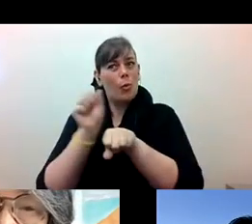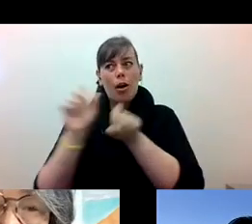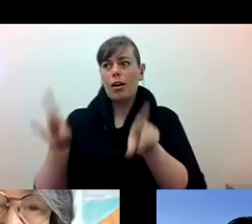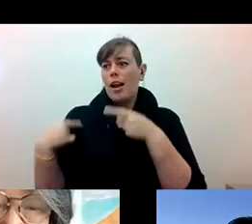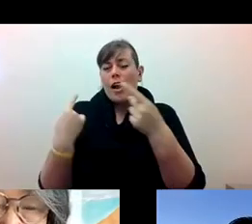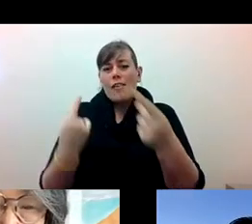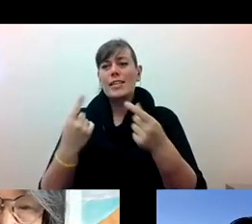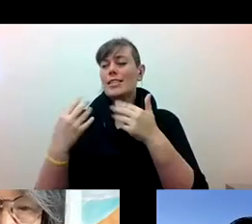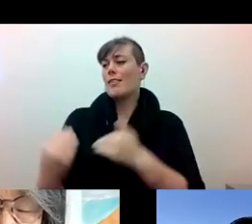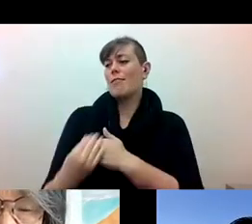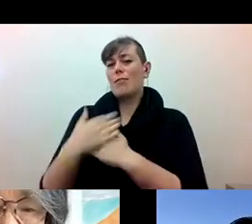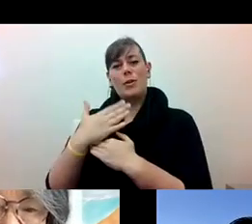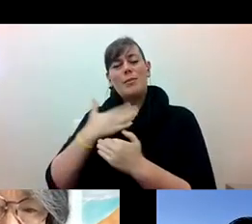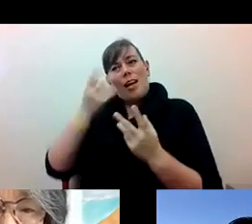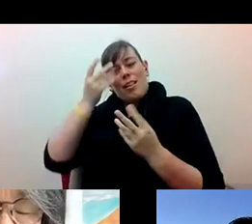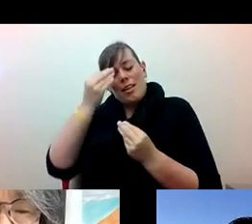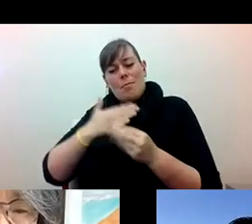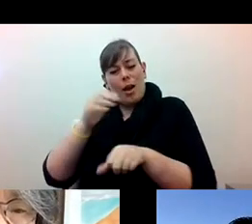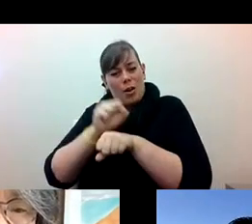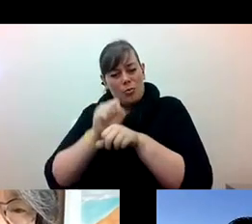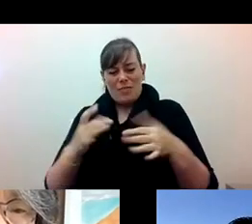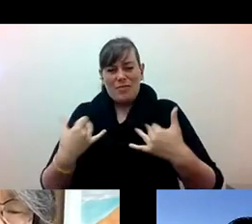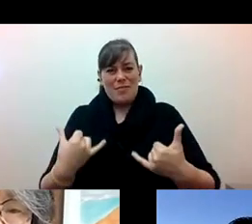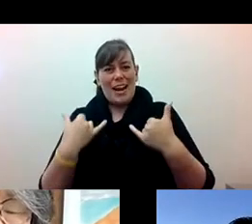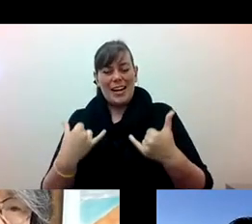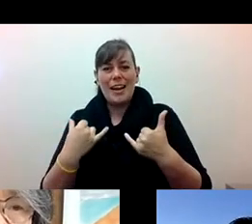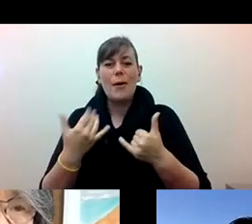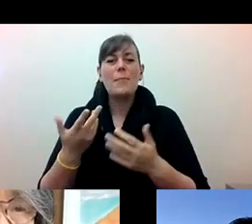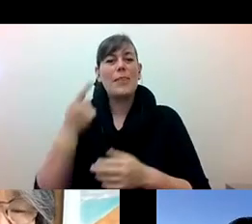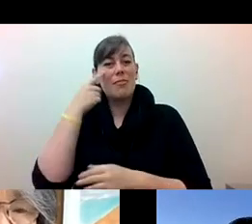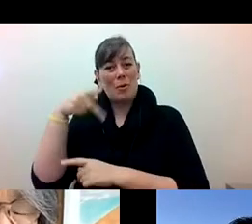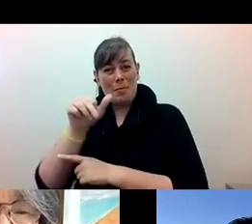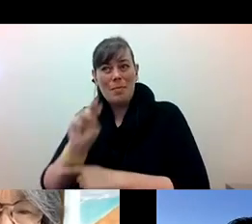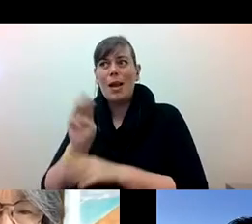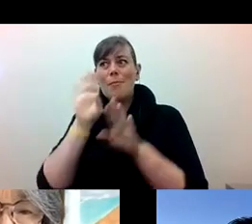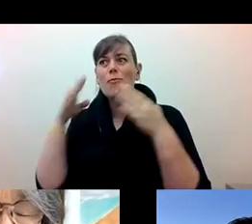Katherine Lee: in their careers and in their lives, towards... for Pam environmental justice, for Eddy,